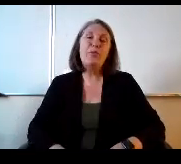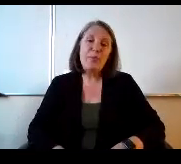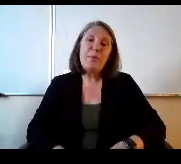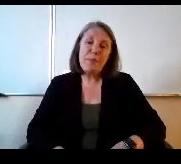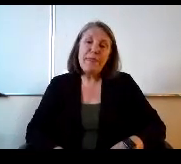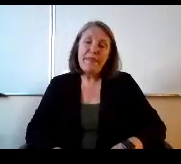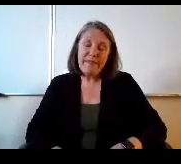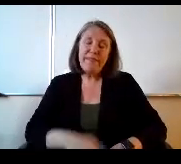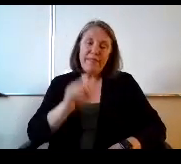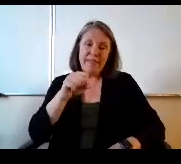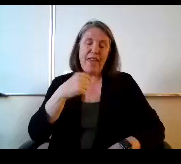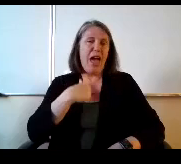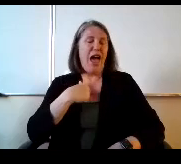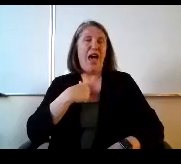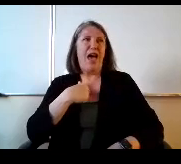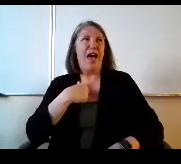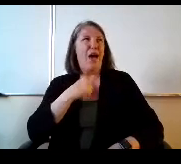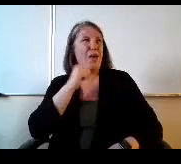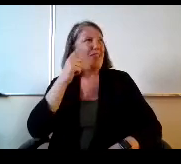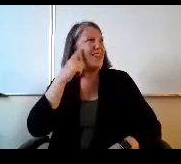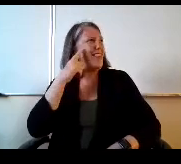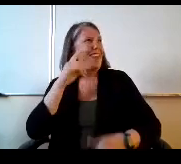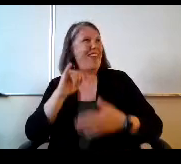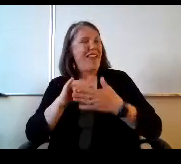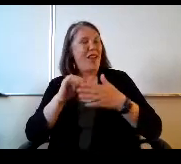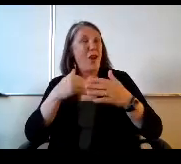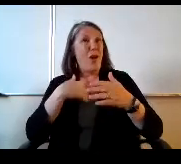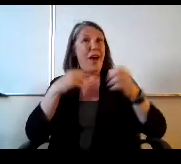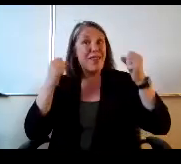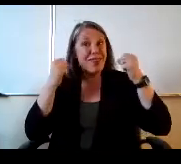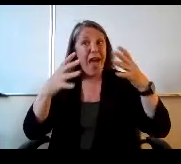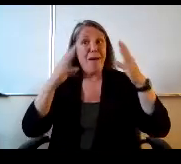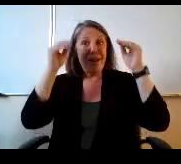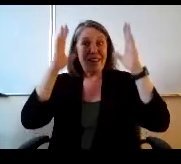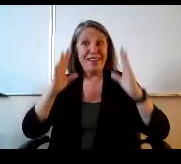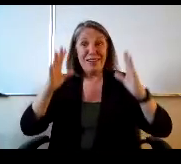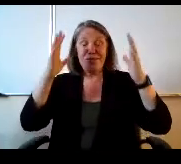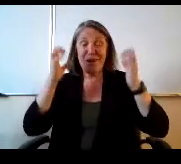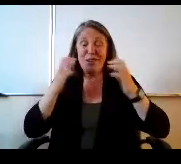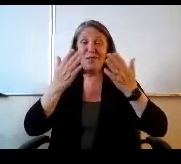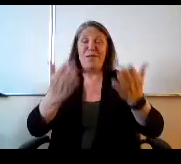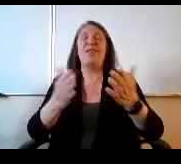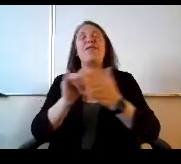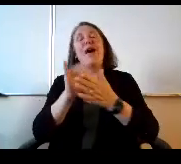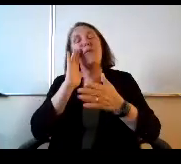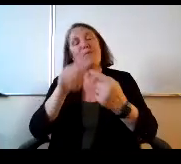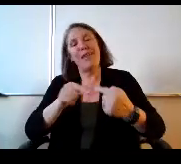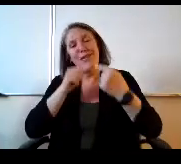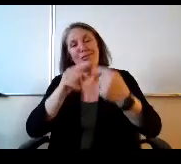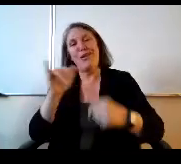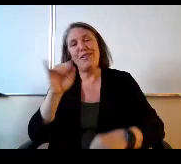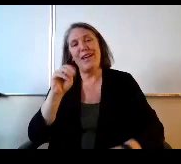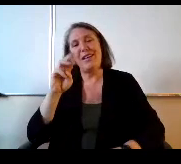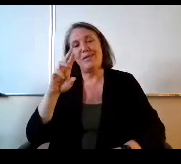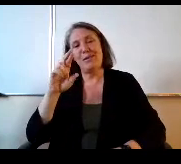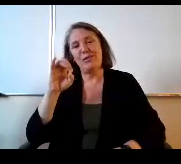many teachers wanting to be there, no? And that's going to be the struggle. As Mr. Royer said, you know, finding people to staff it,